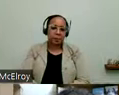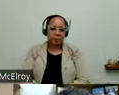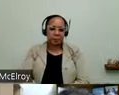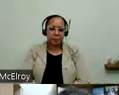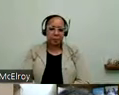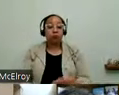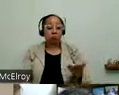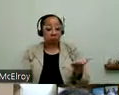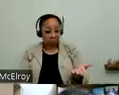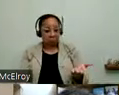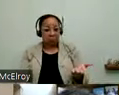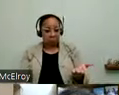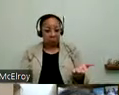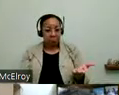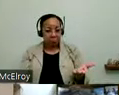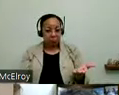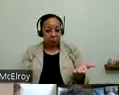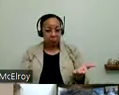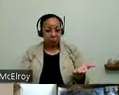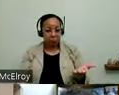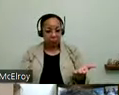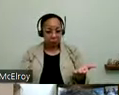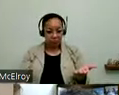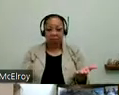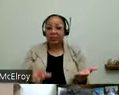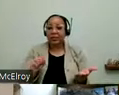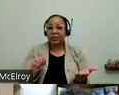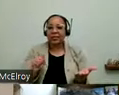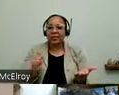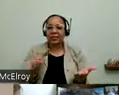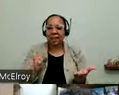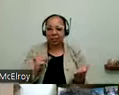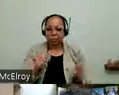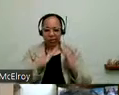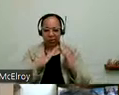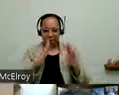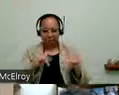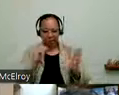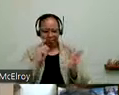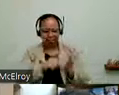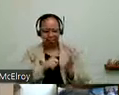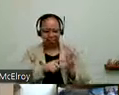Here's another example. So this is a stairs to the house. In the after